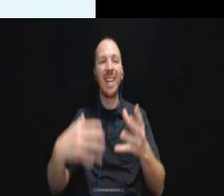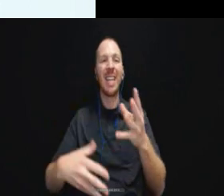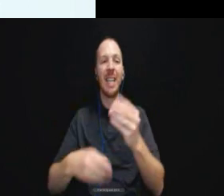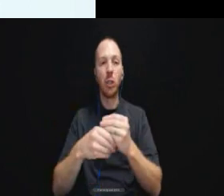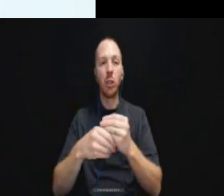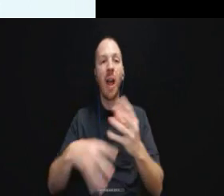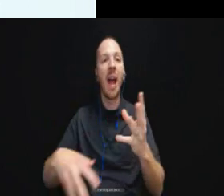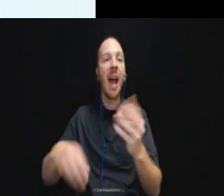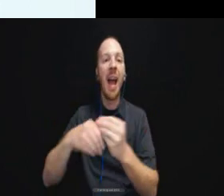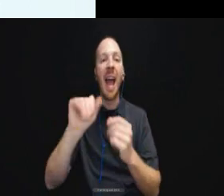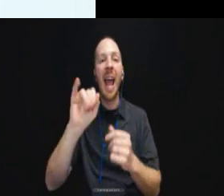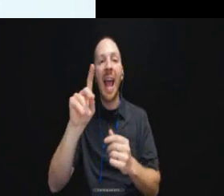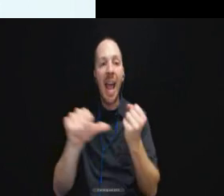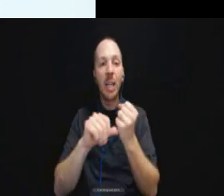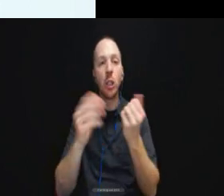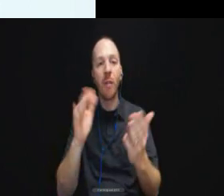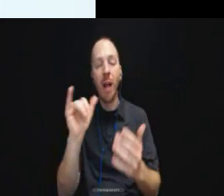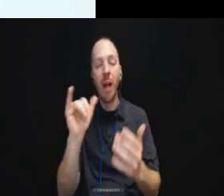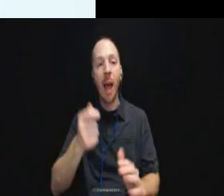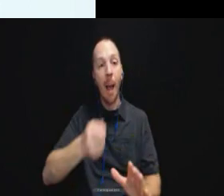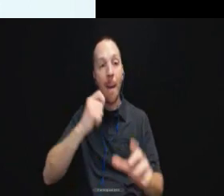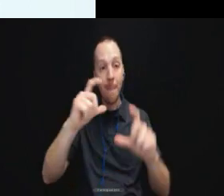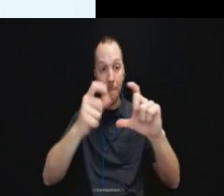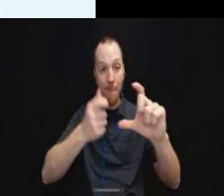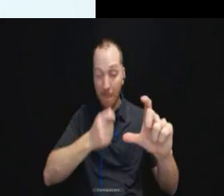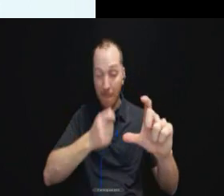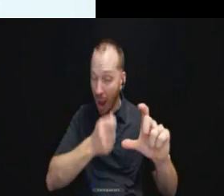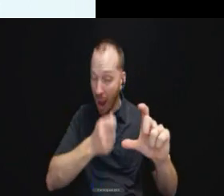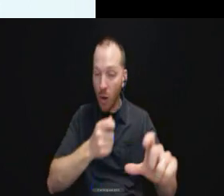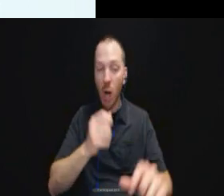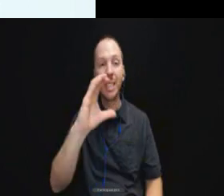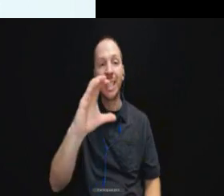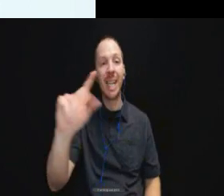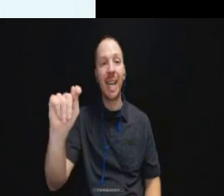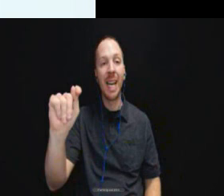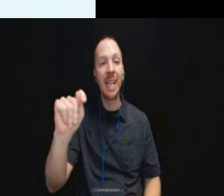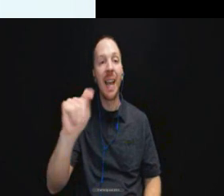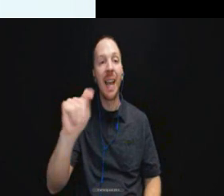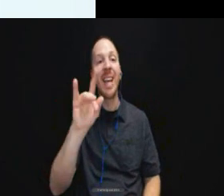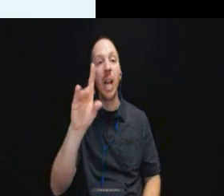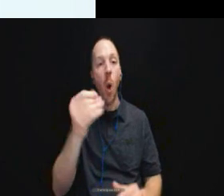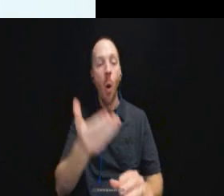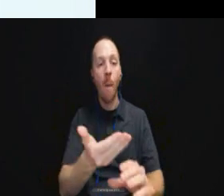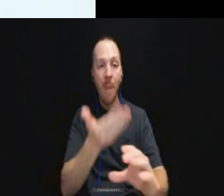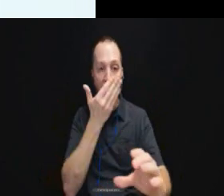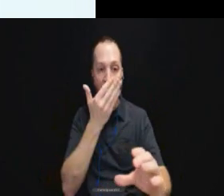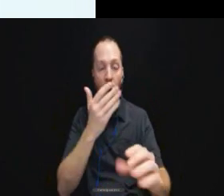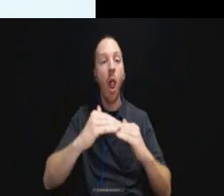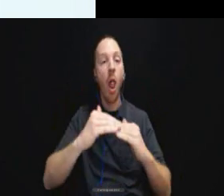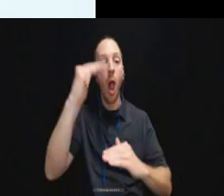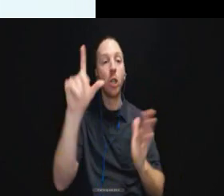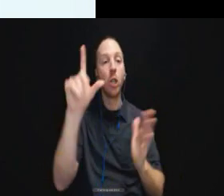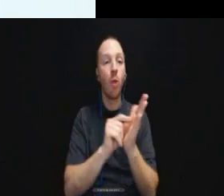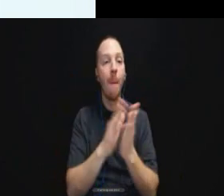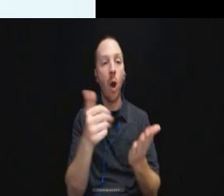services, things like magnifiers, CCT video magnifier, large print books and other resources.